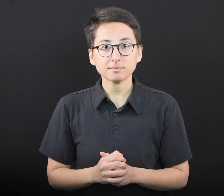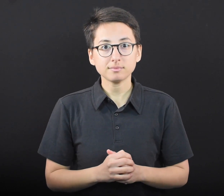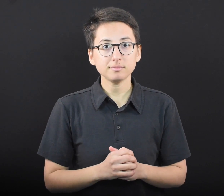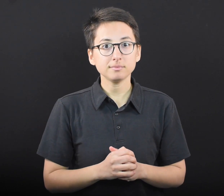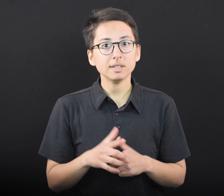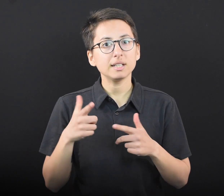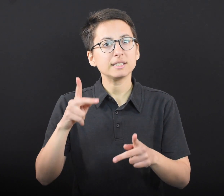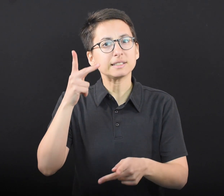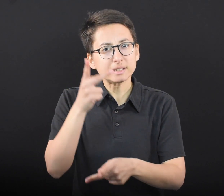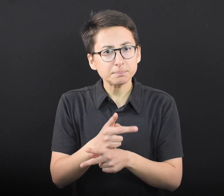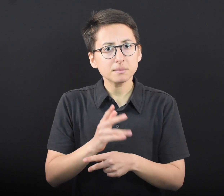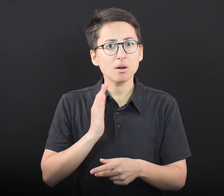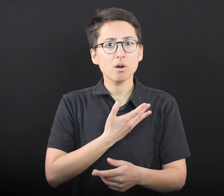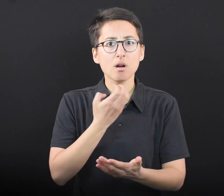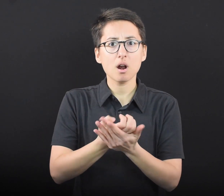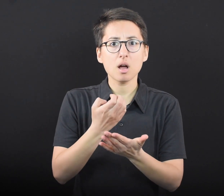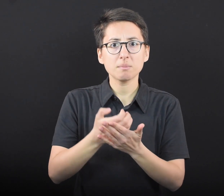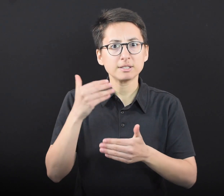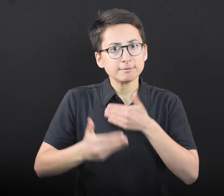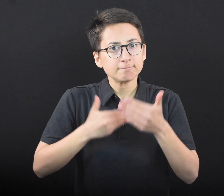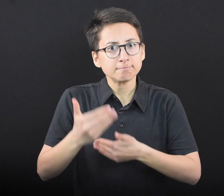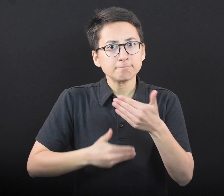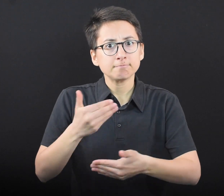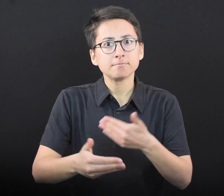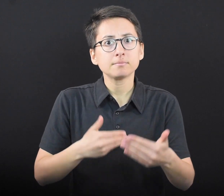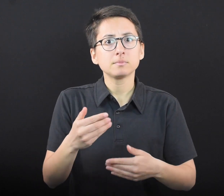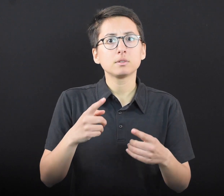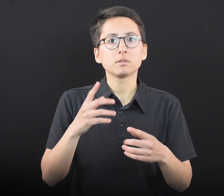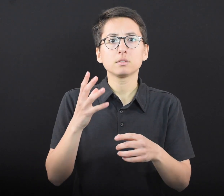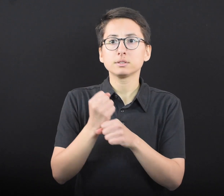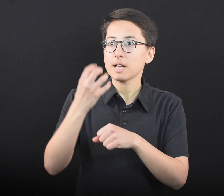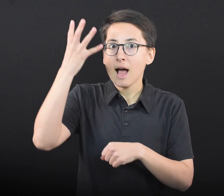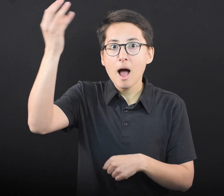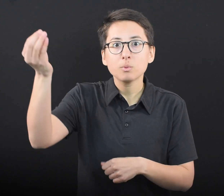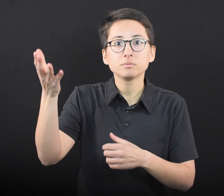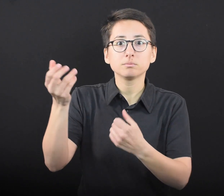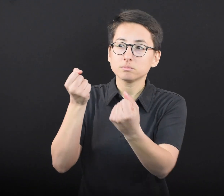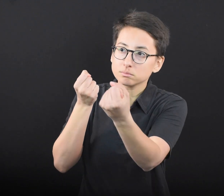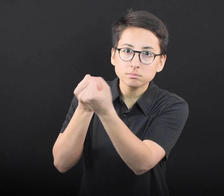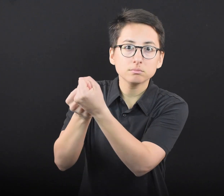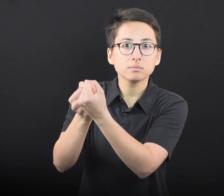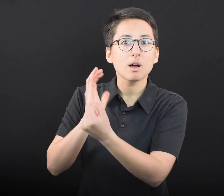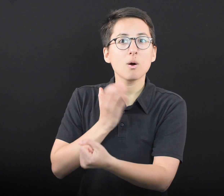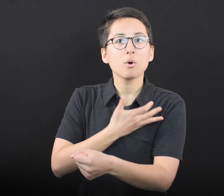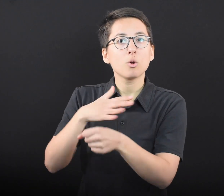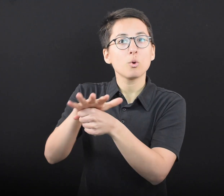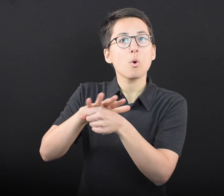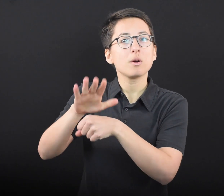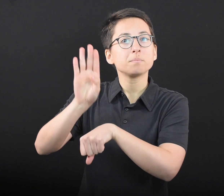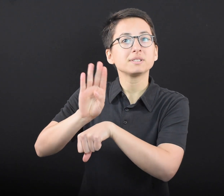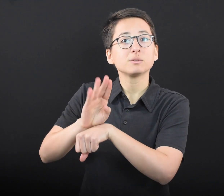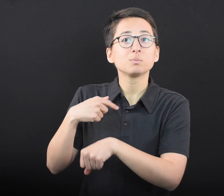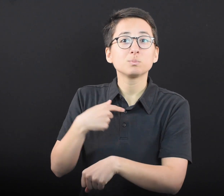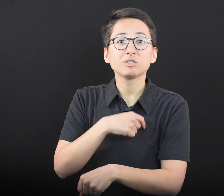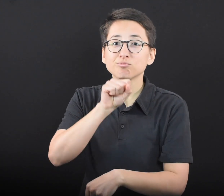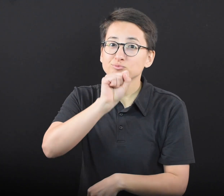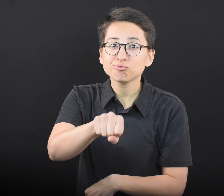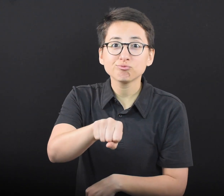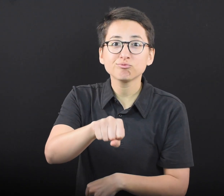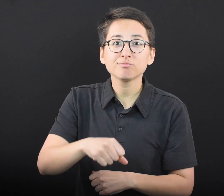Let’s keep our economy moving by getting out there and supporting the local businesses we love.”